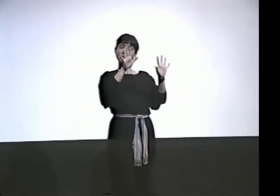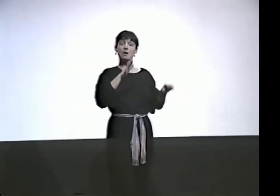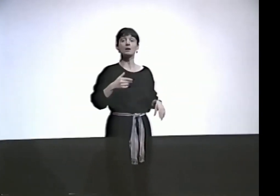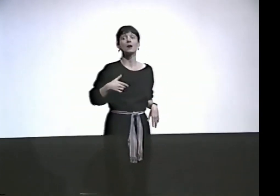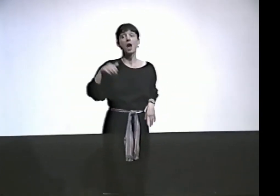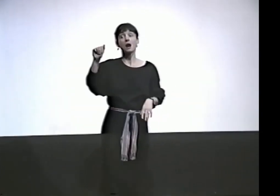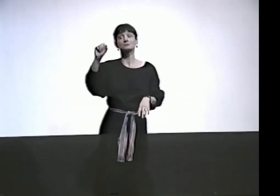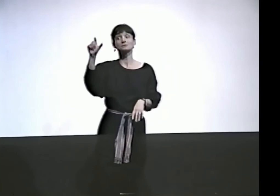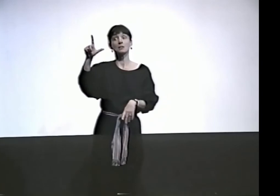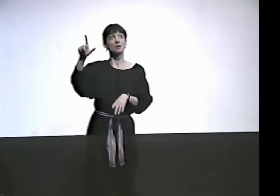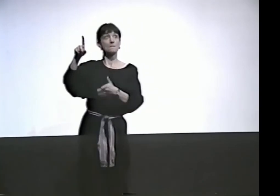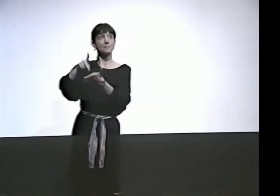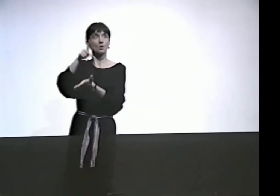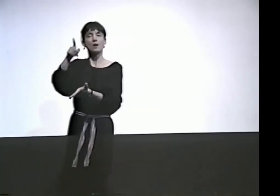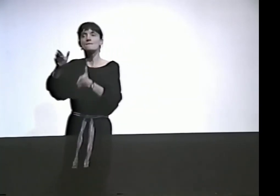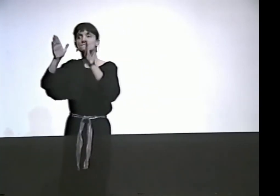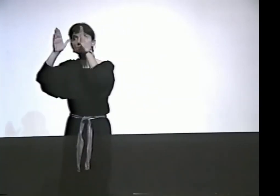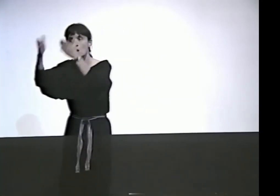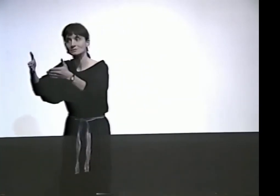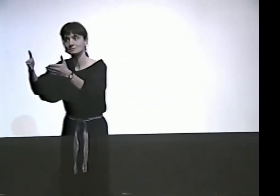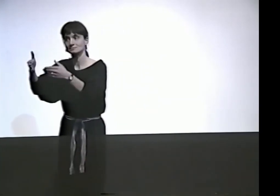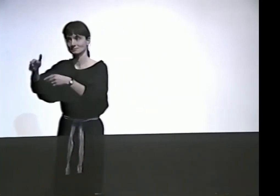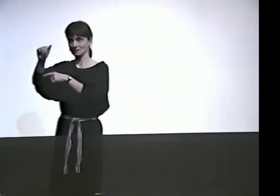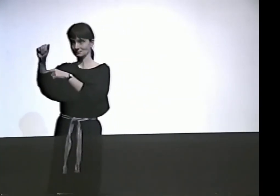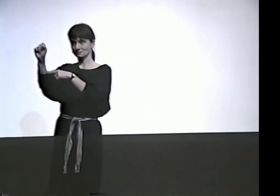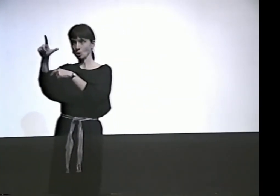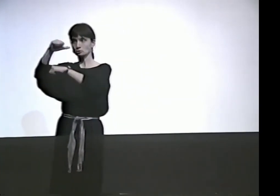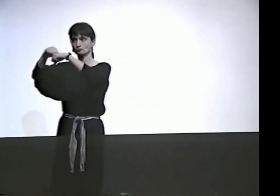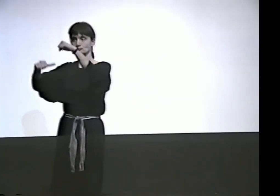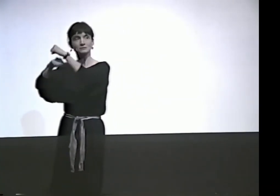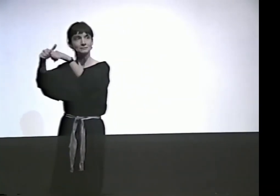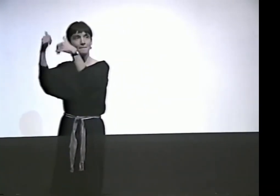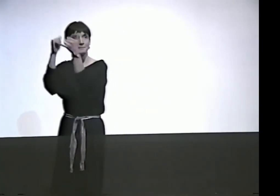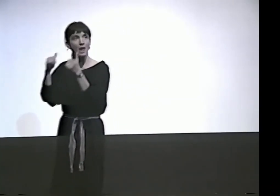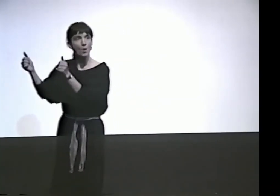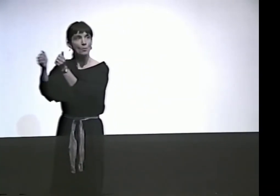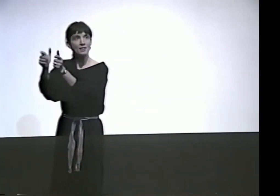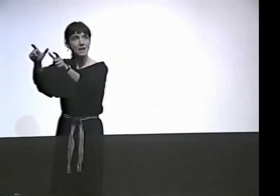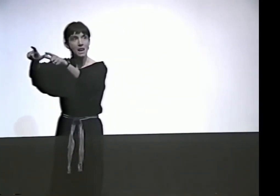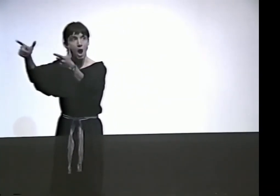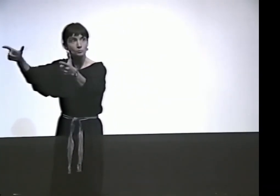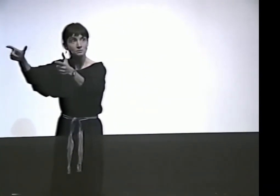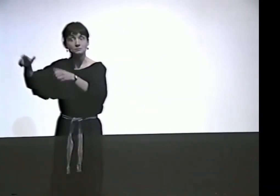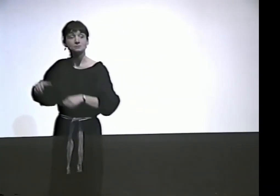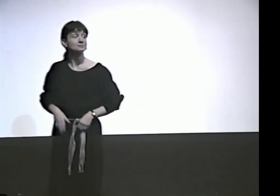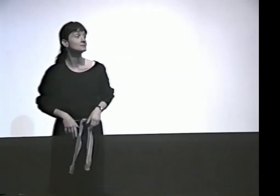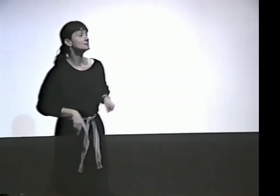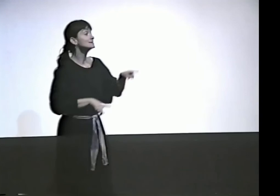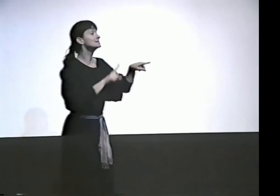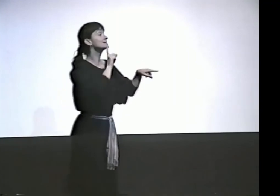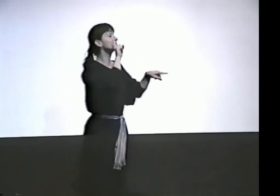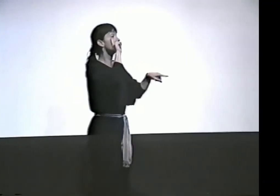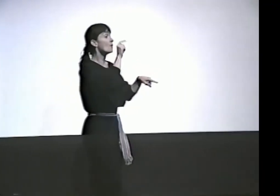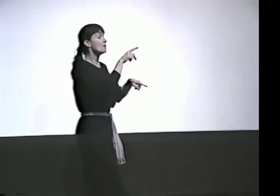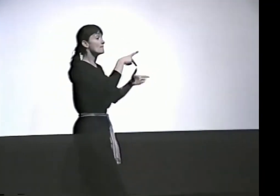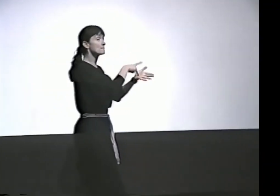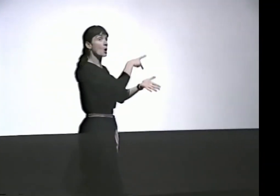OK, NOW I'M TELLING YOU, THIS IS DEBBIE'S INTERPRETATION. ASL POETRY FOCUSES ON ASL AS THE MEDIUM.